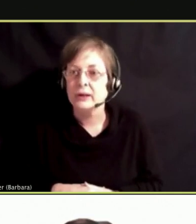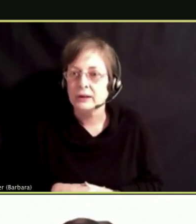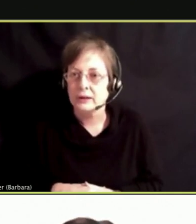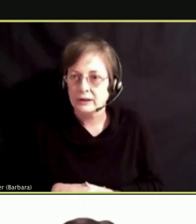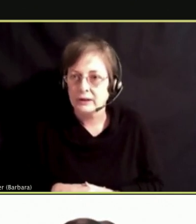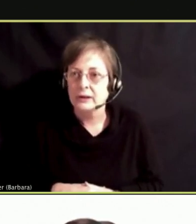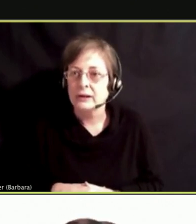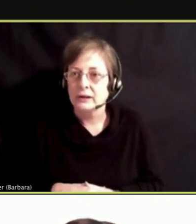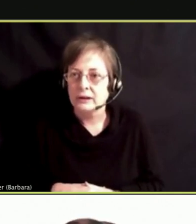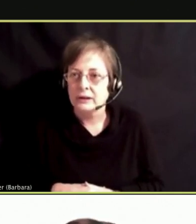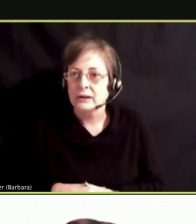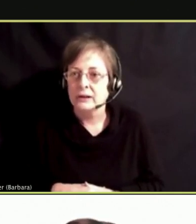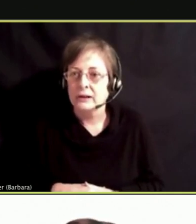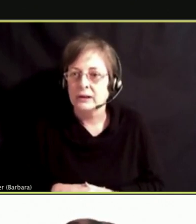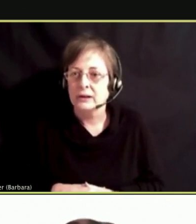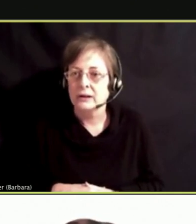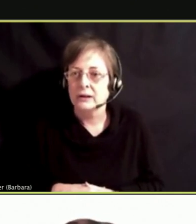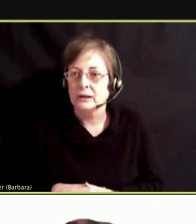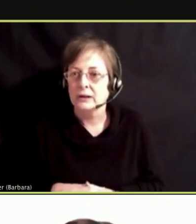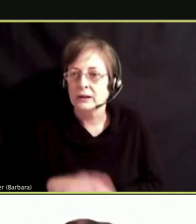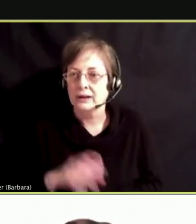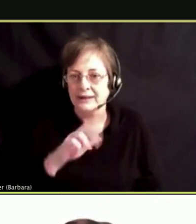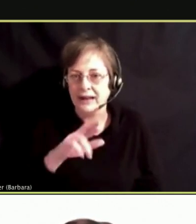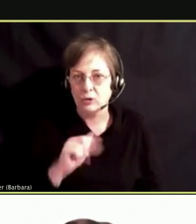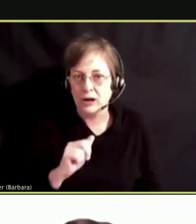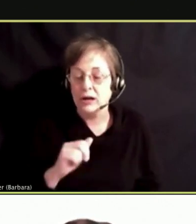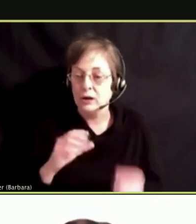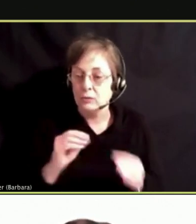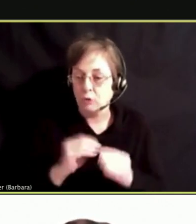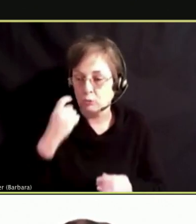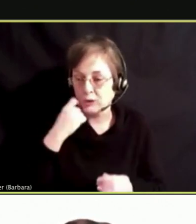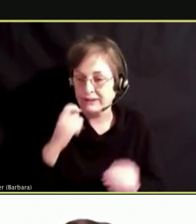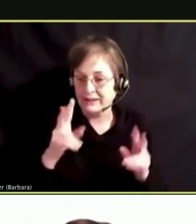BECAUSE THIS IS MORE OF A RECENT ISSUE AND IT IT IS BECOMING MORE AND MORE ESCALATED,